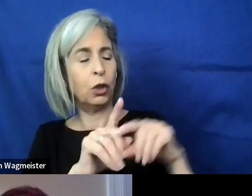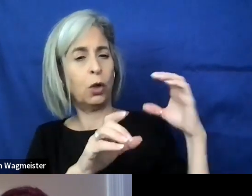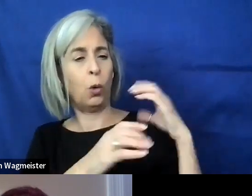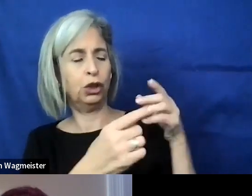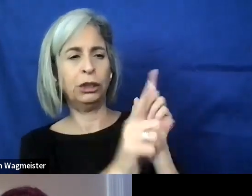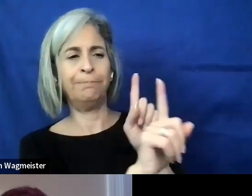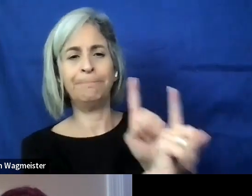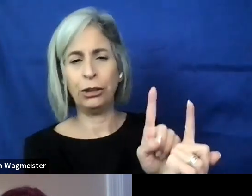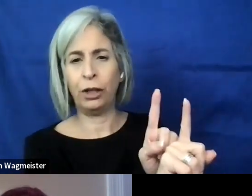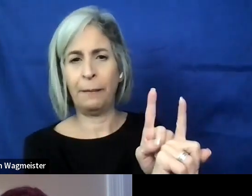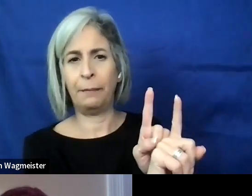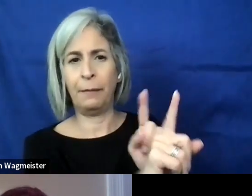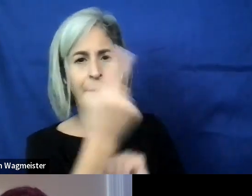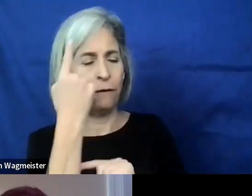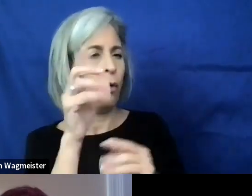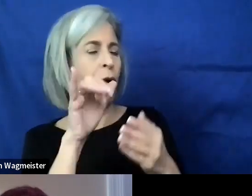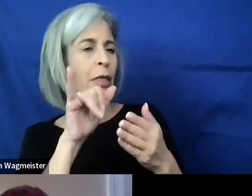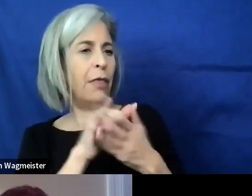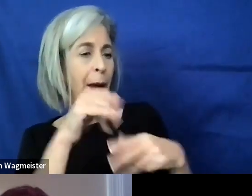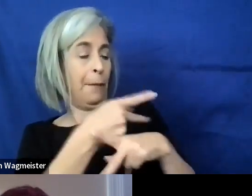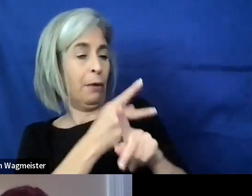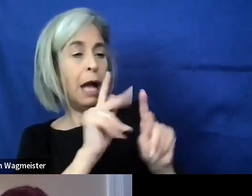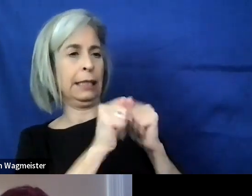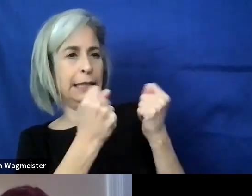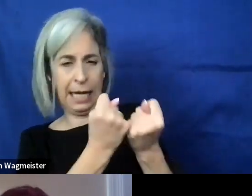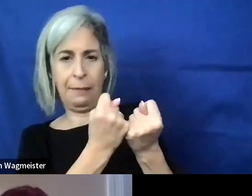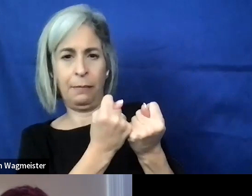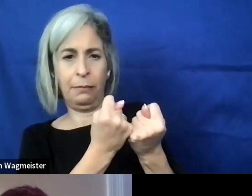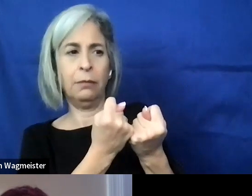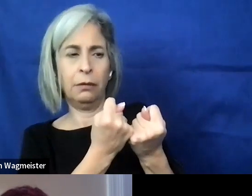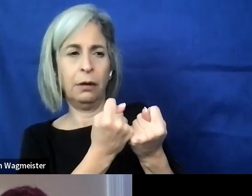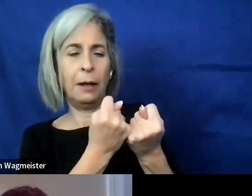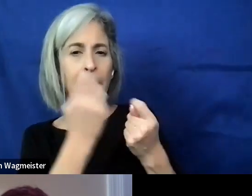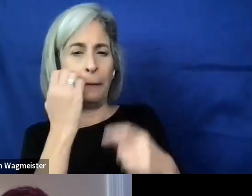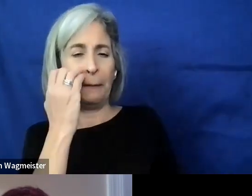for the product teams, developers or designers.